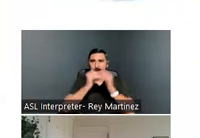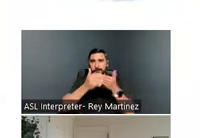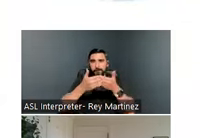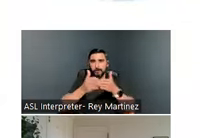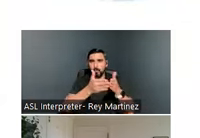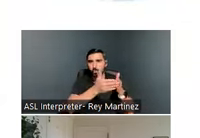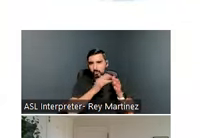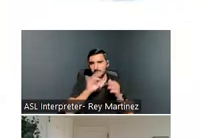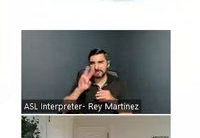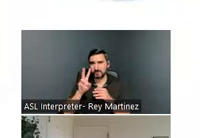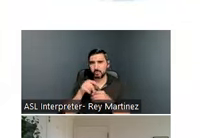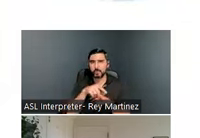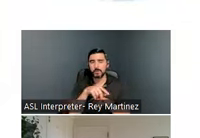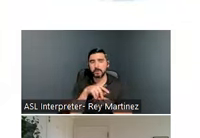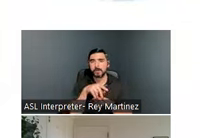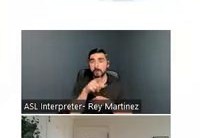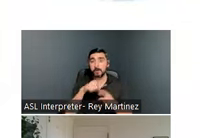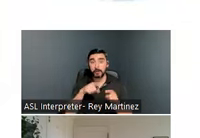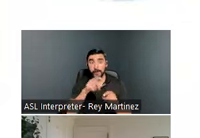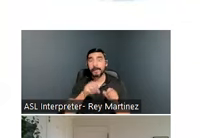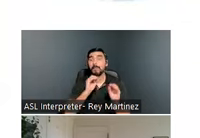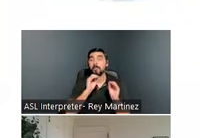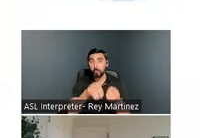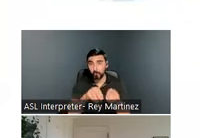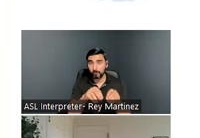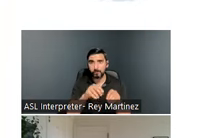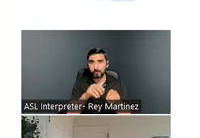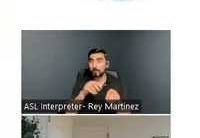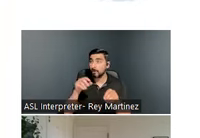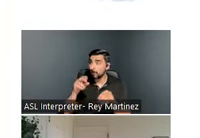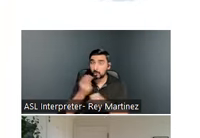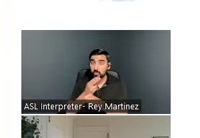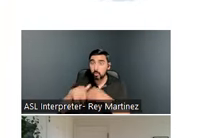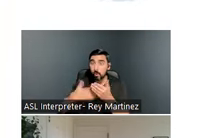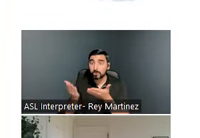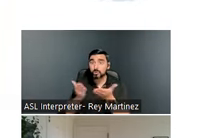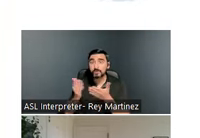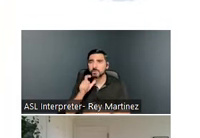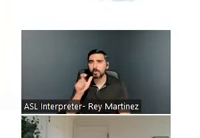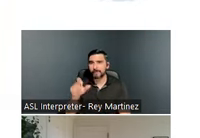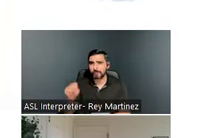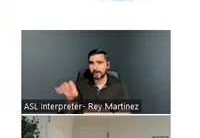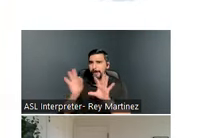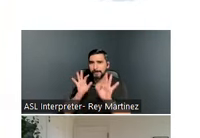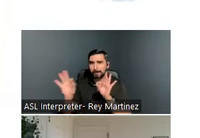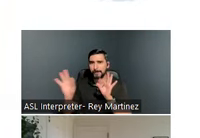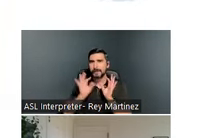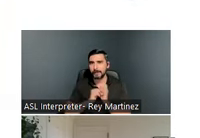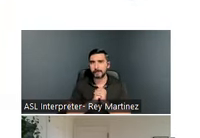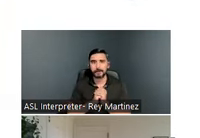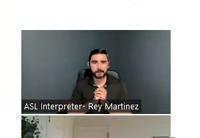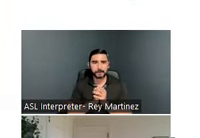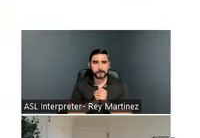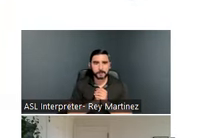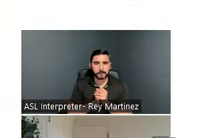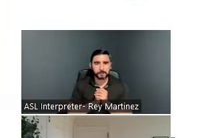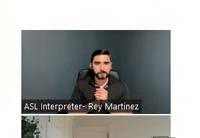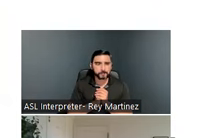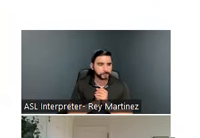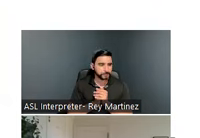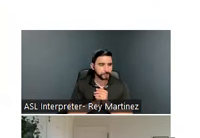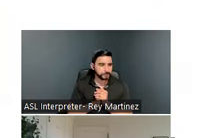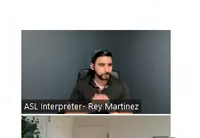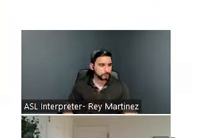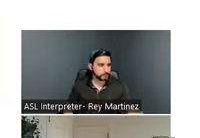but we’re there if anybody wants to. Next slide, please.